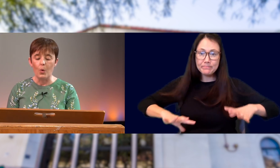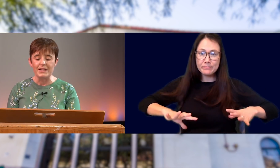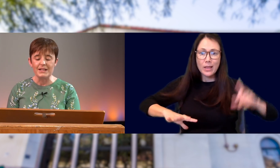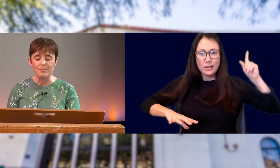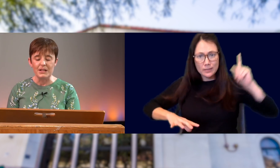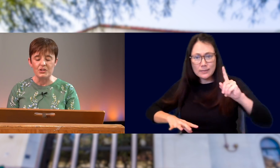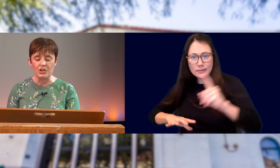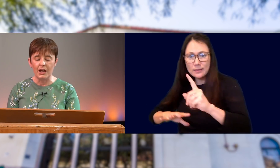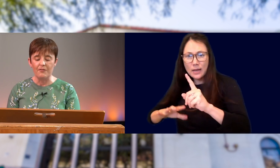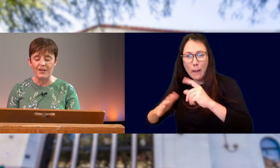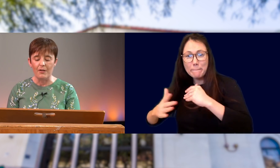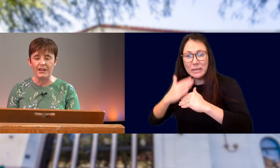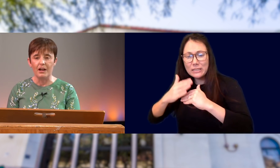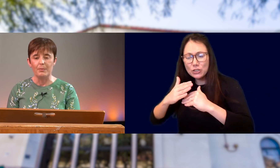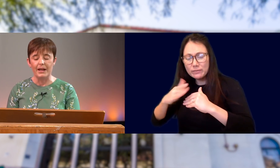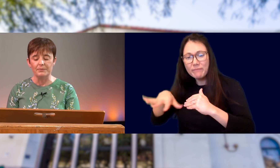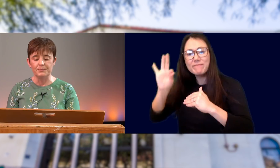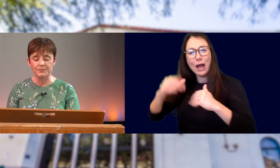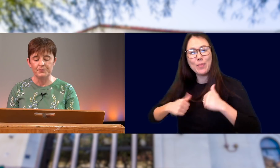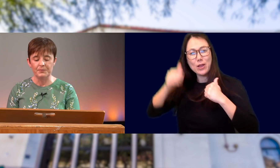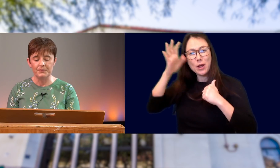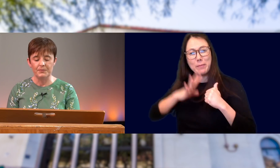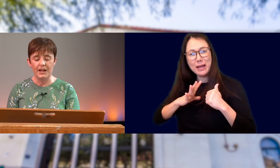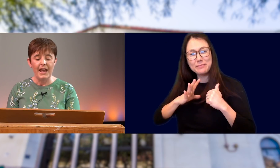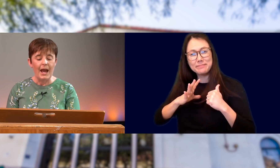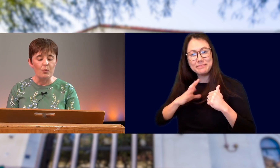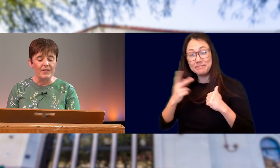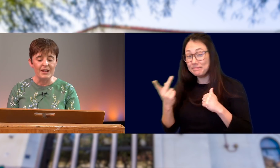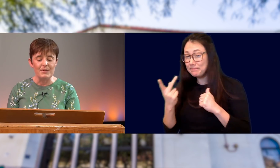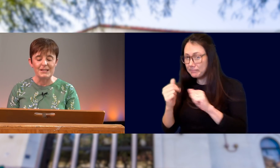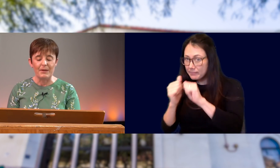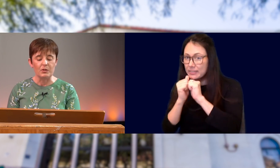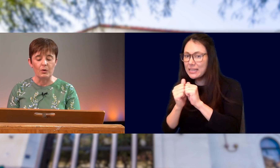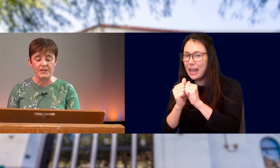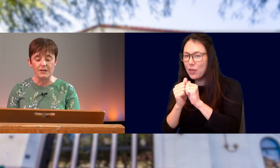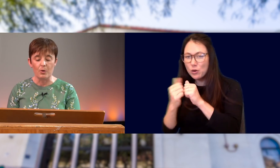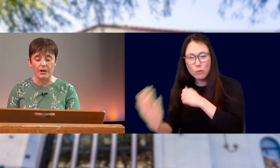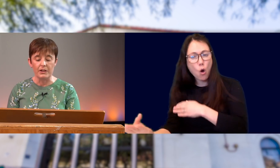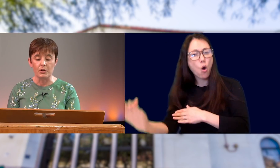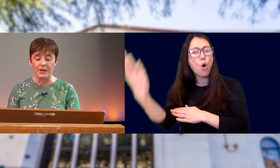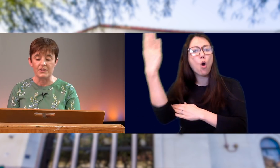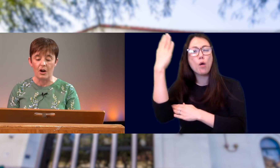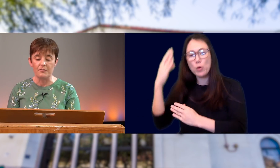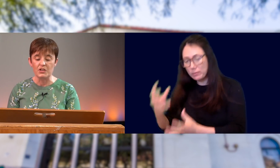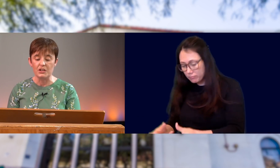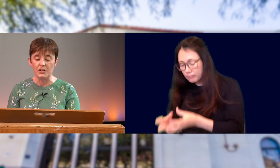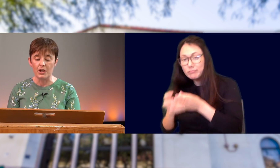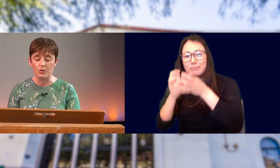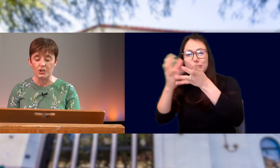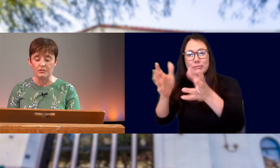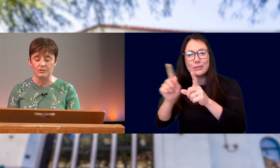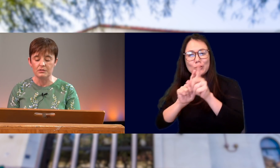WENT TO THE BEACH AND FOUND THE YOUNG MAN. AND WITH HIM HE SPENT THE REST OF THE MORNING THROWING STARFISH INTO THE OCEAN.